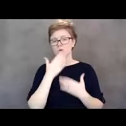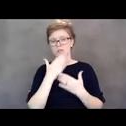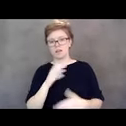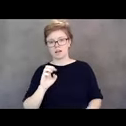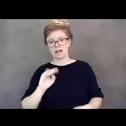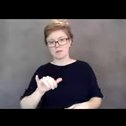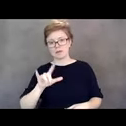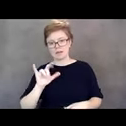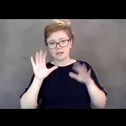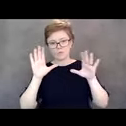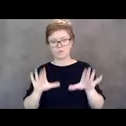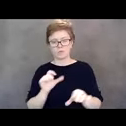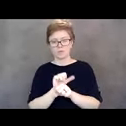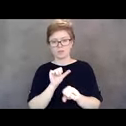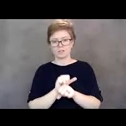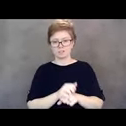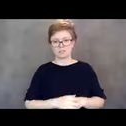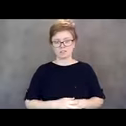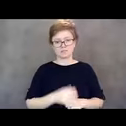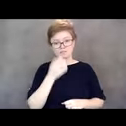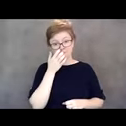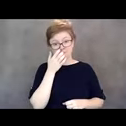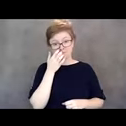and this has just been a great session